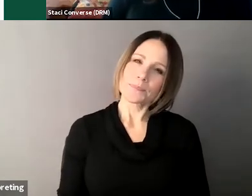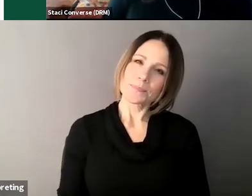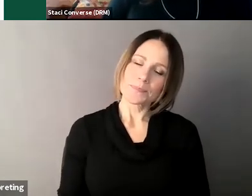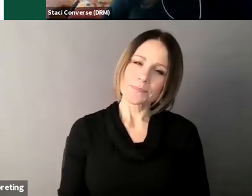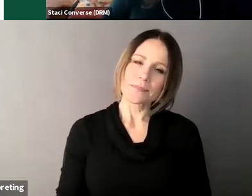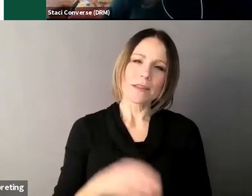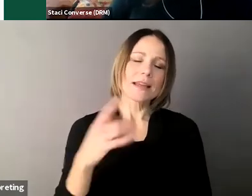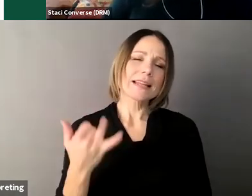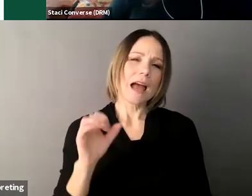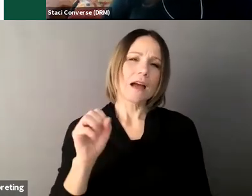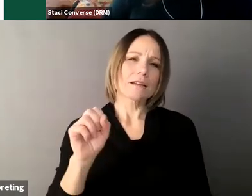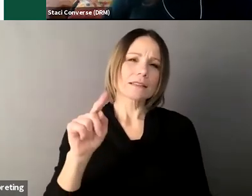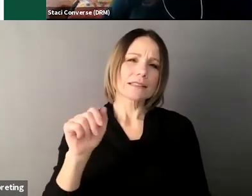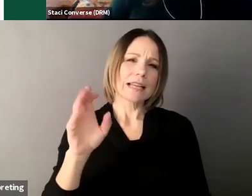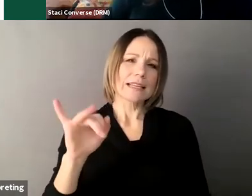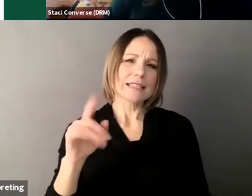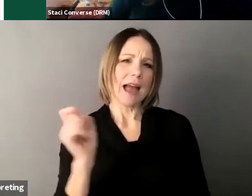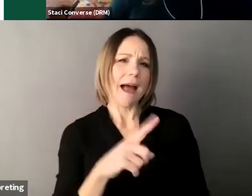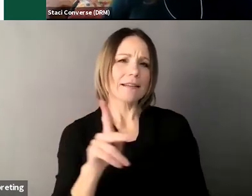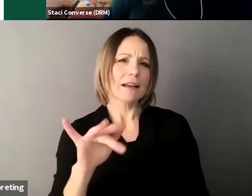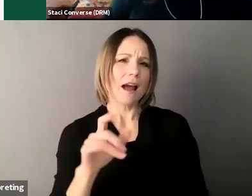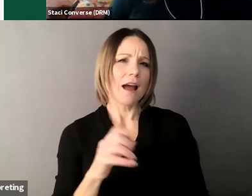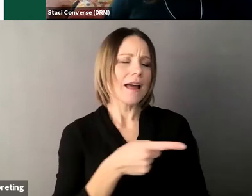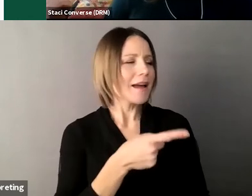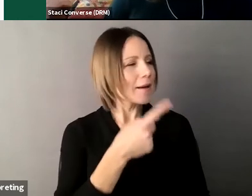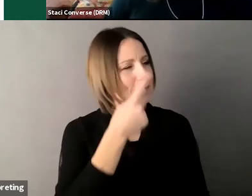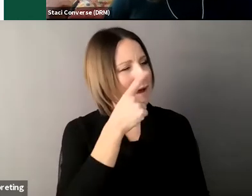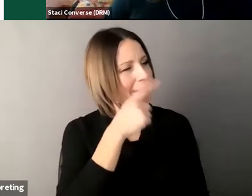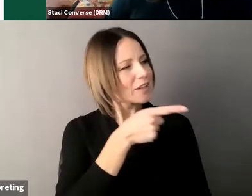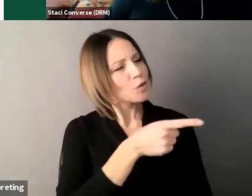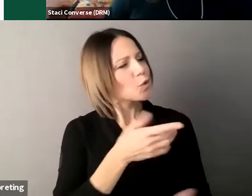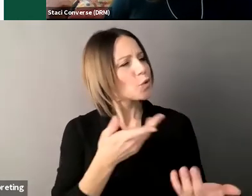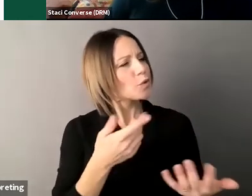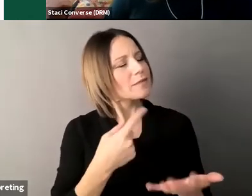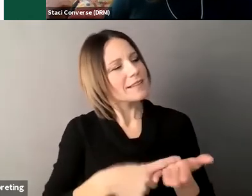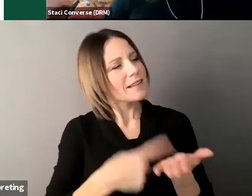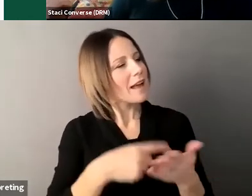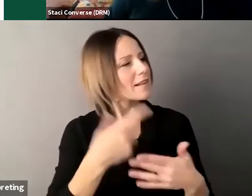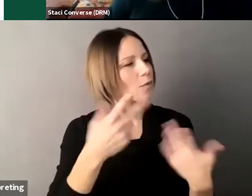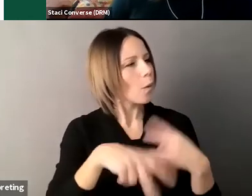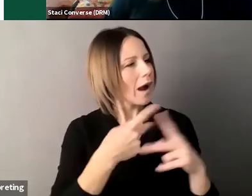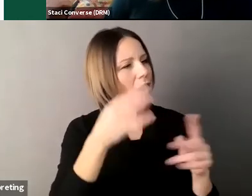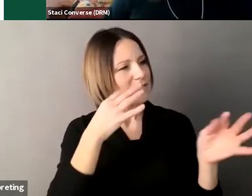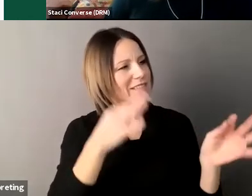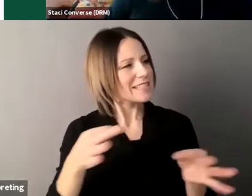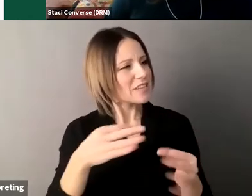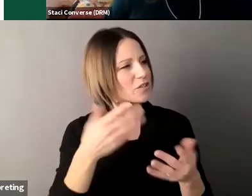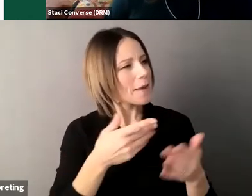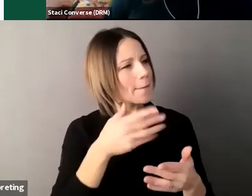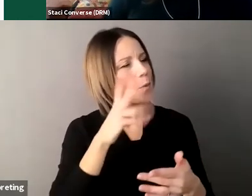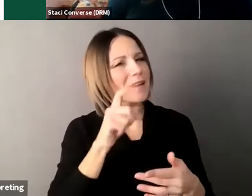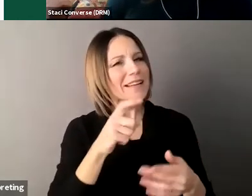you talk about this um what kind of decisions may need support yeah so this is Kile again discussing